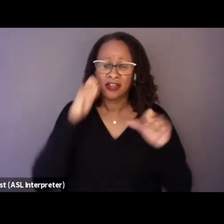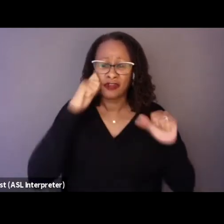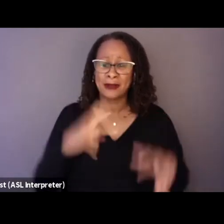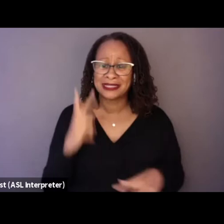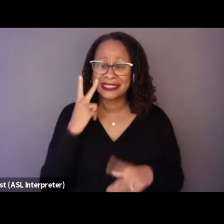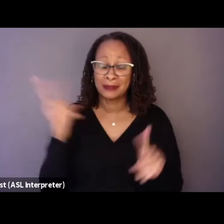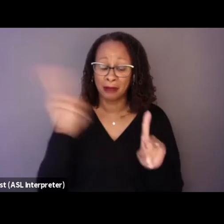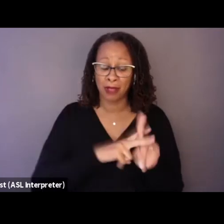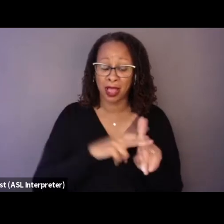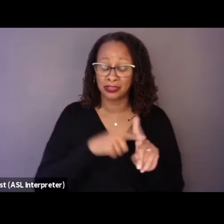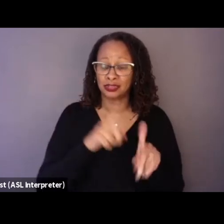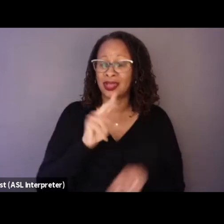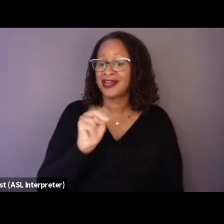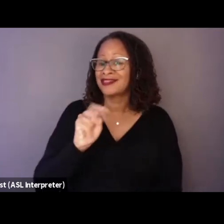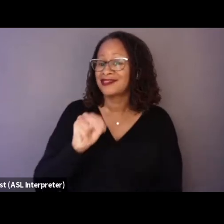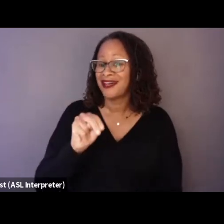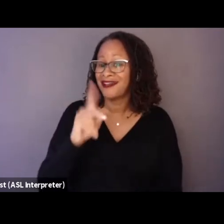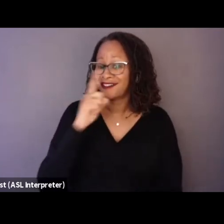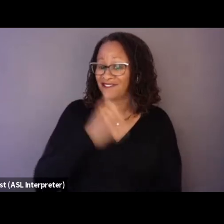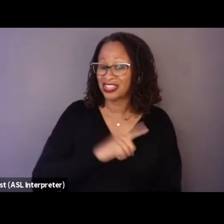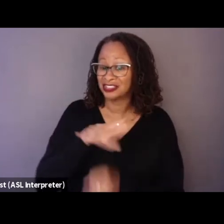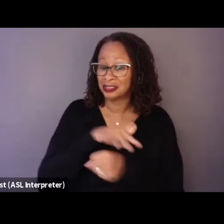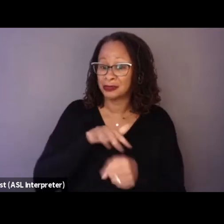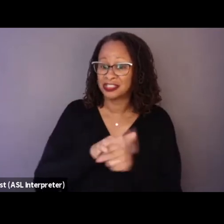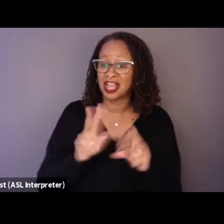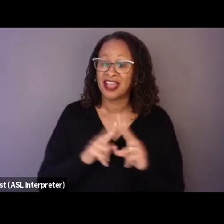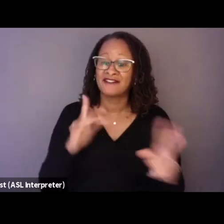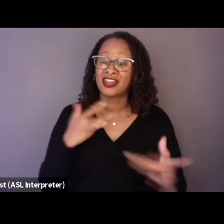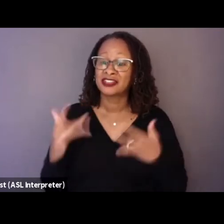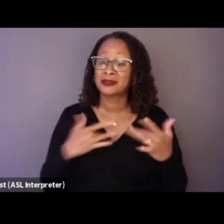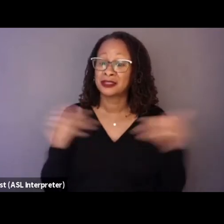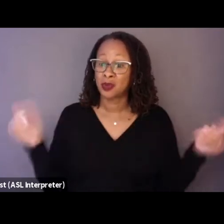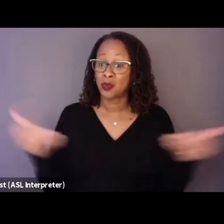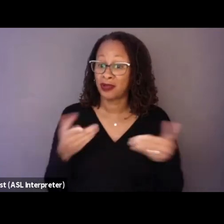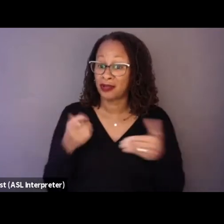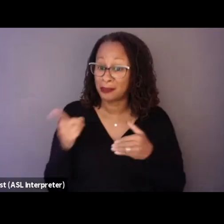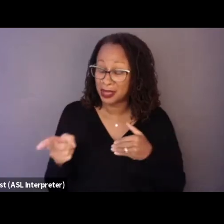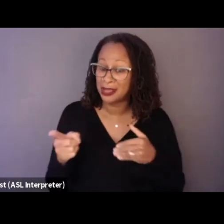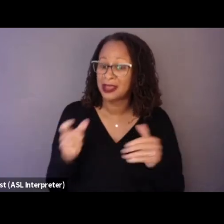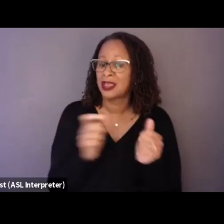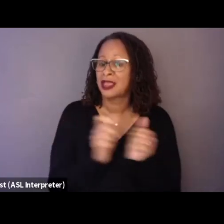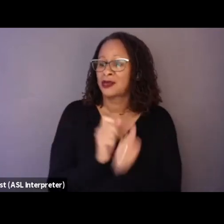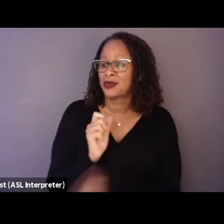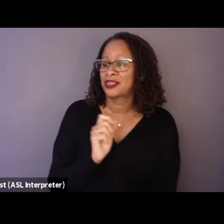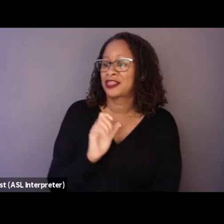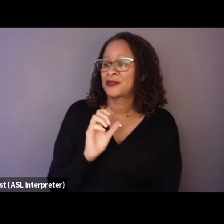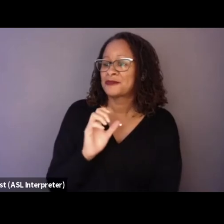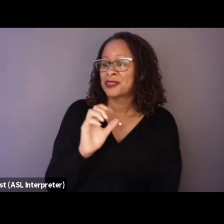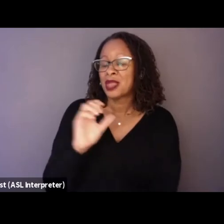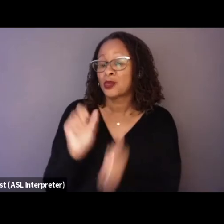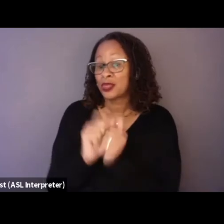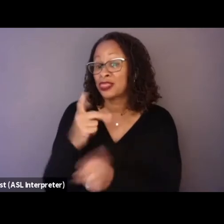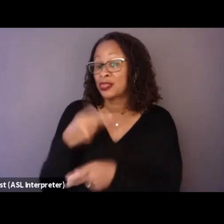to the non-fiction space. So I'm very excited to welcome him, Alonso Ruizpalacios, as well as the producers of "A Cop Movie",